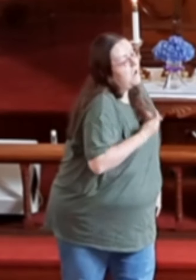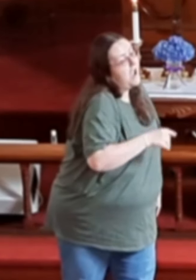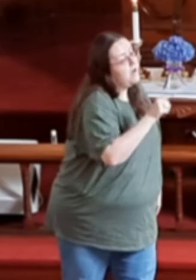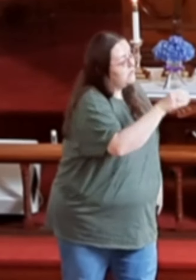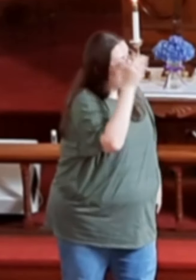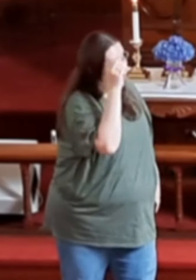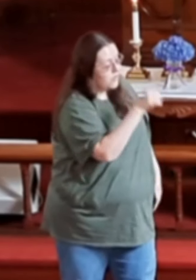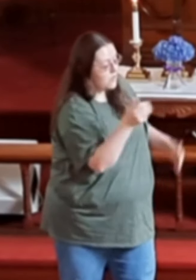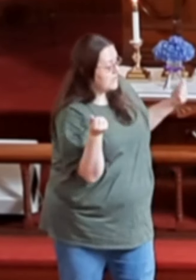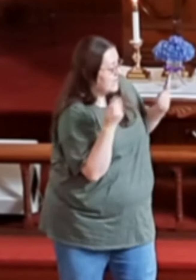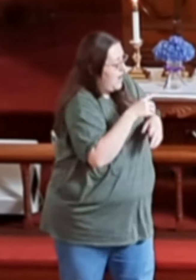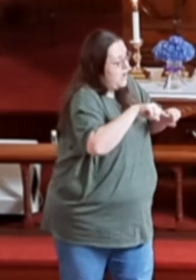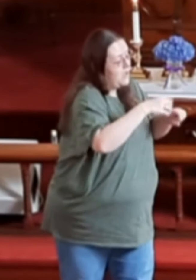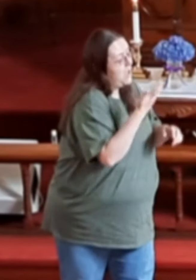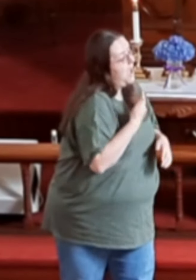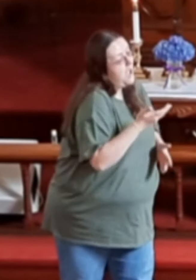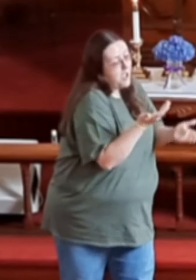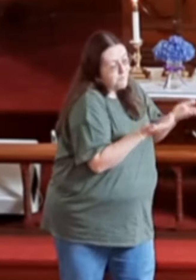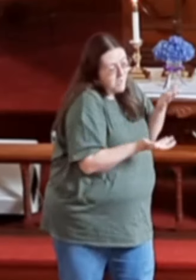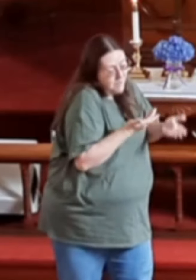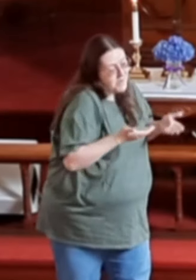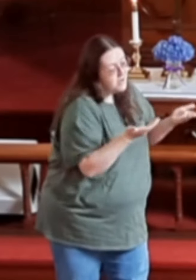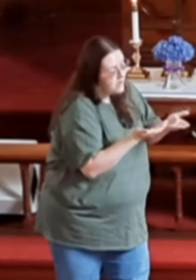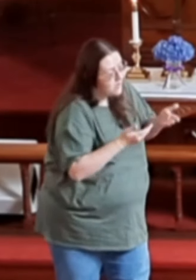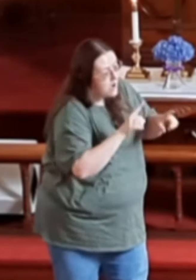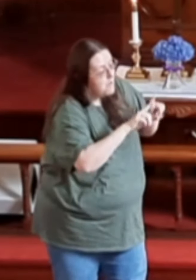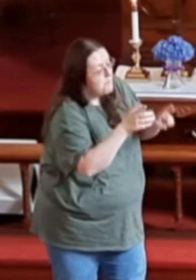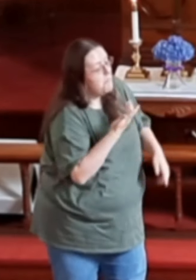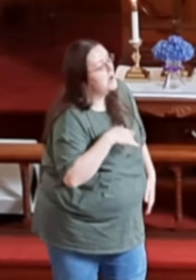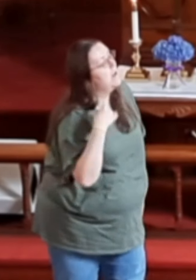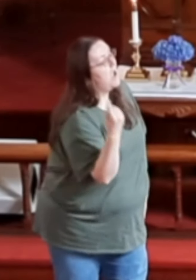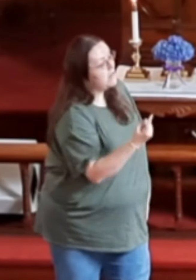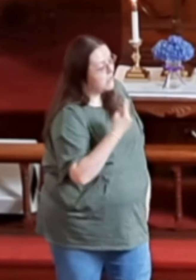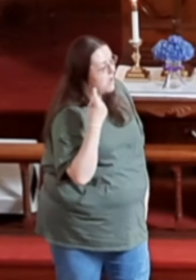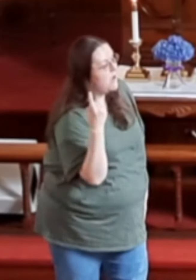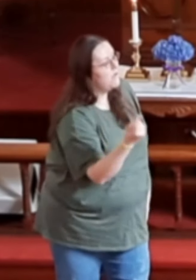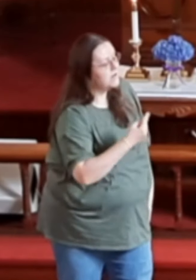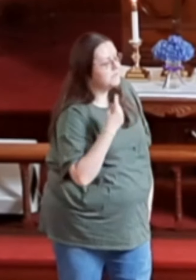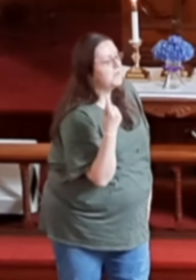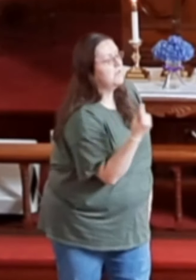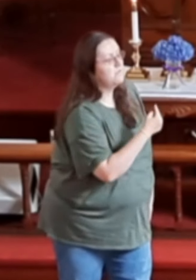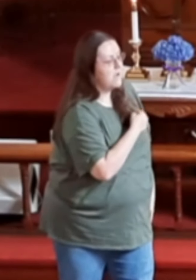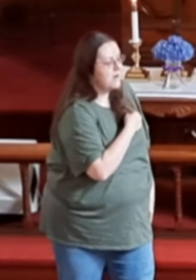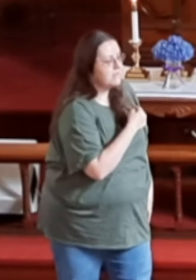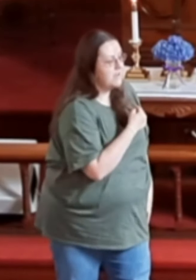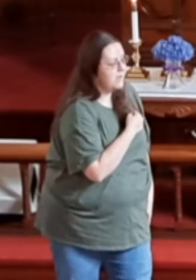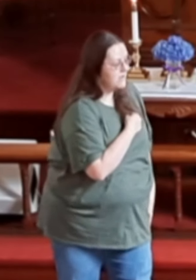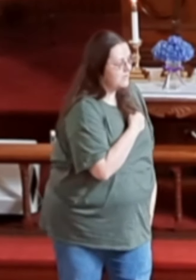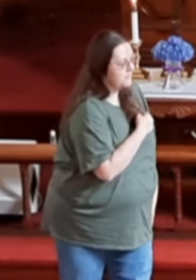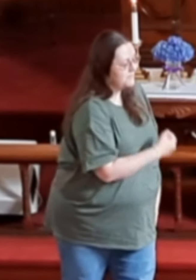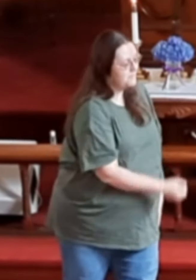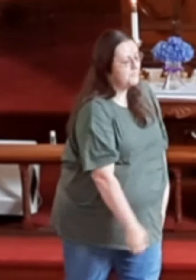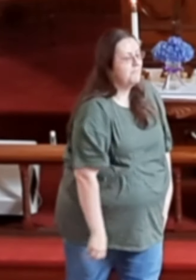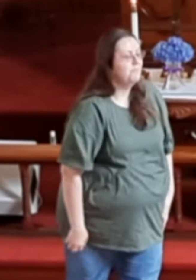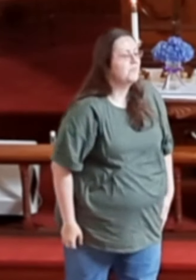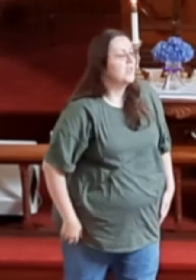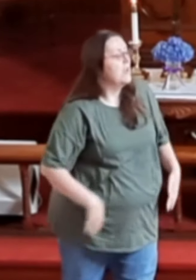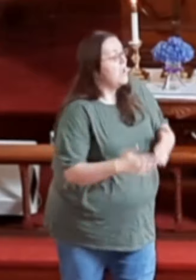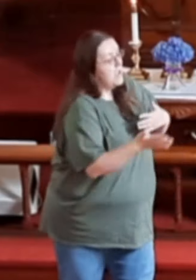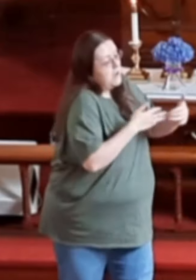I know you're scared I might be here But I'll always be right there